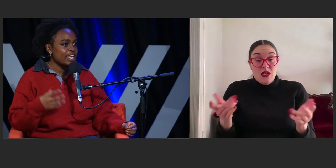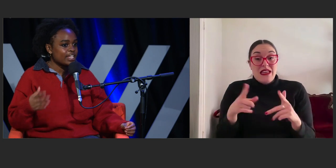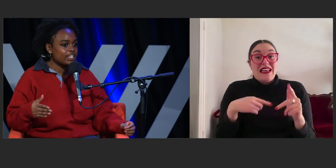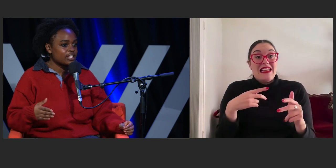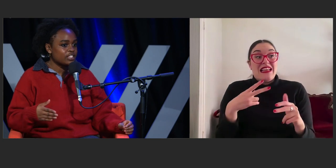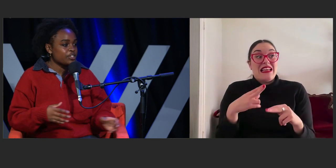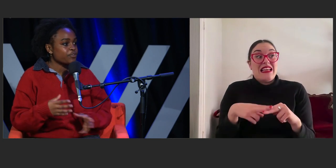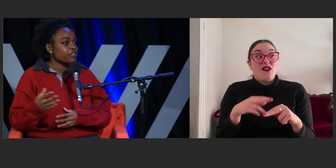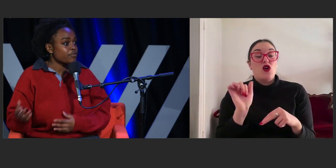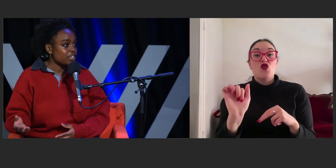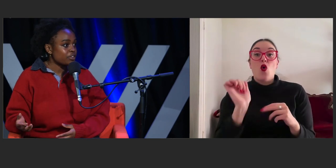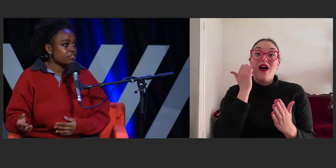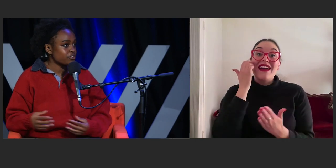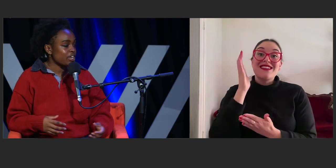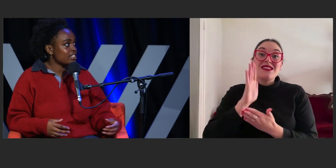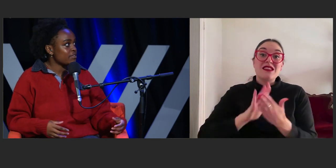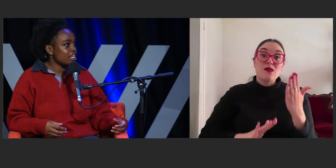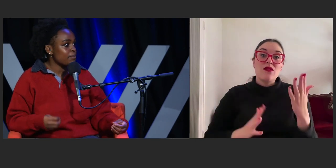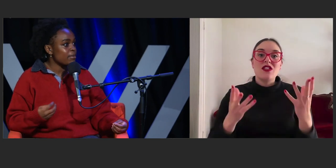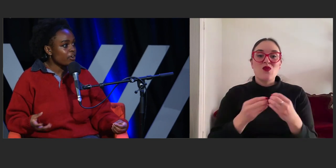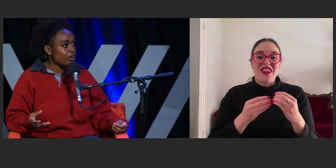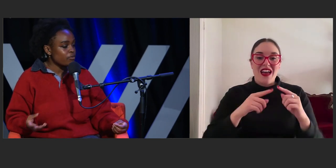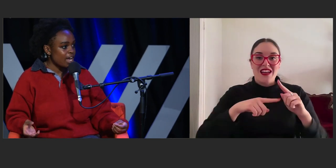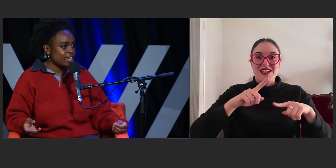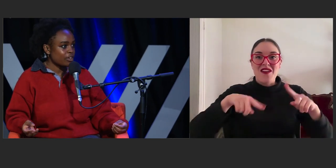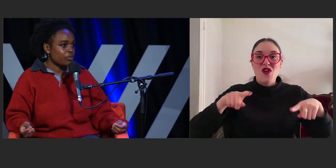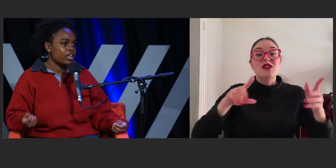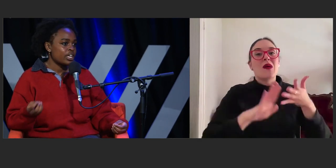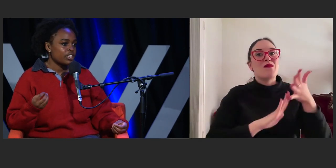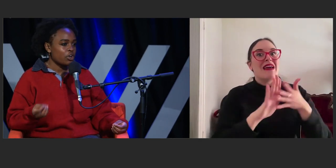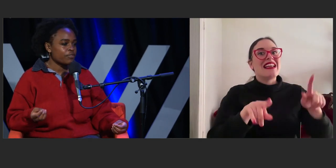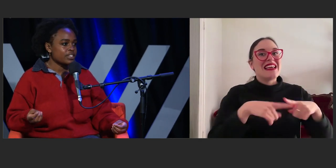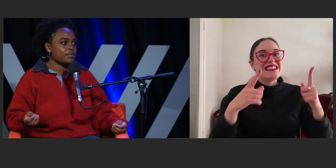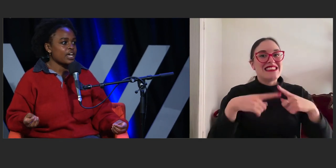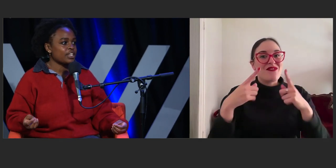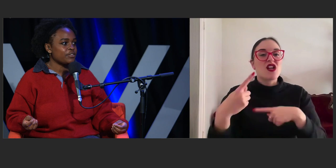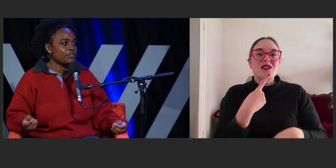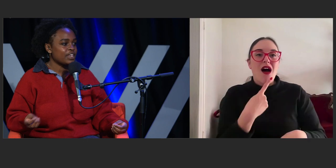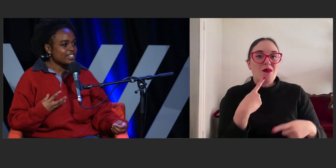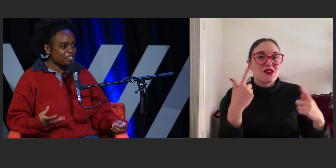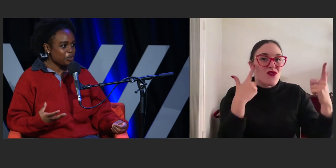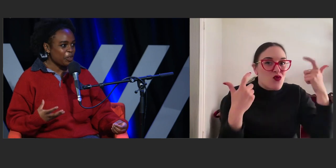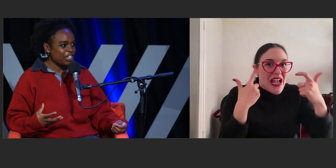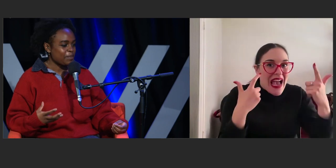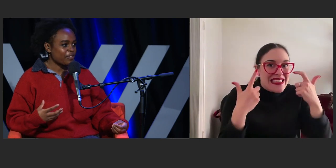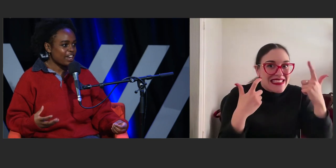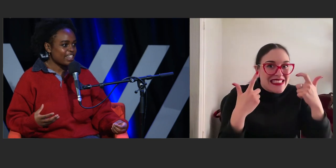in different fields of creativity, mirror writing or if there's some kind of essential quality about writing